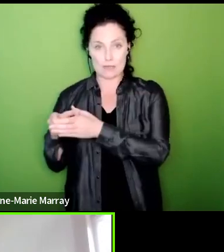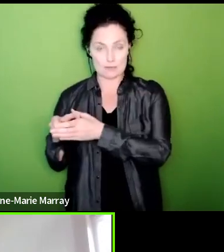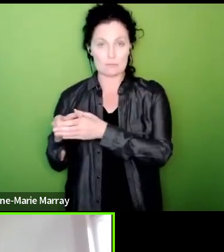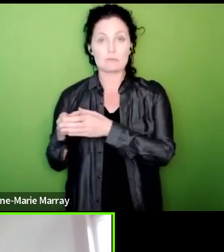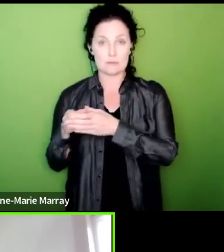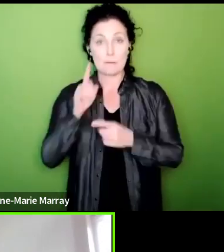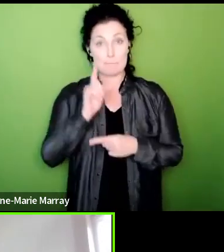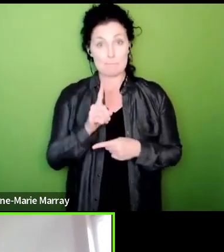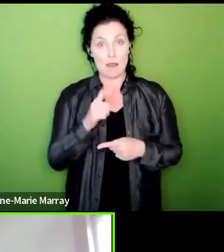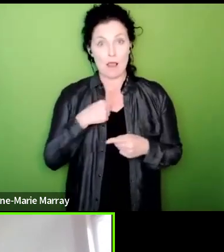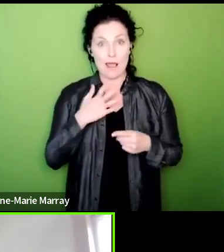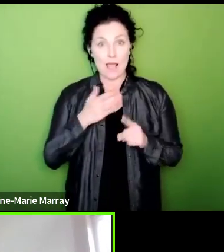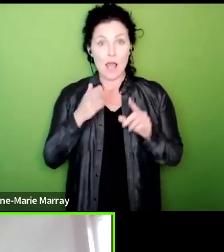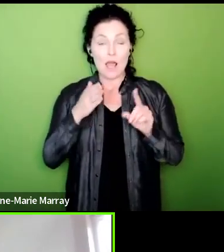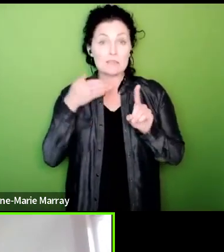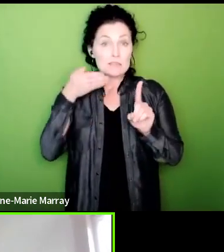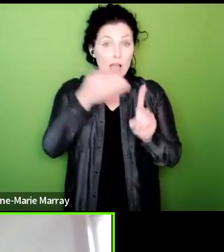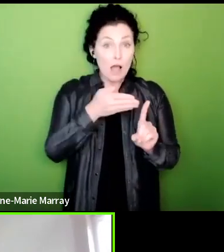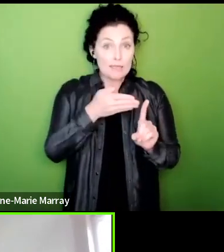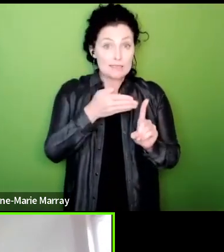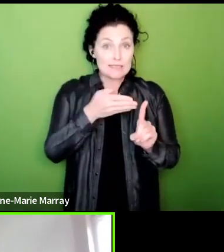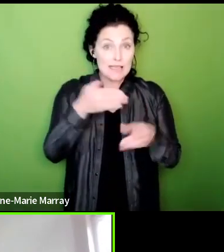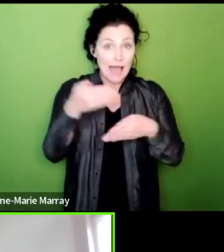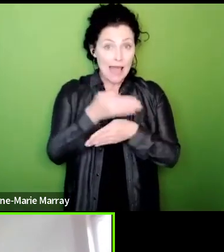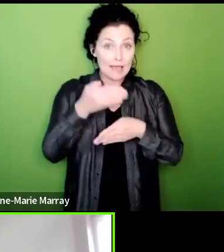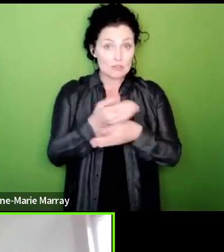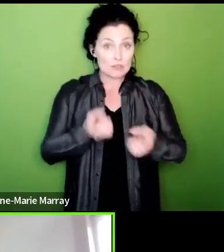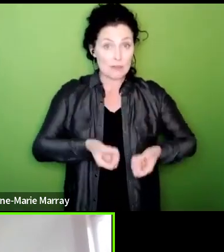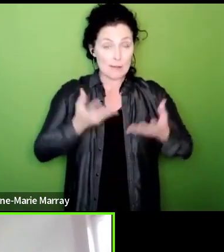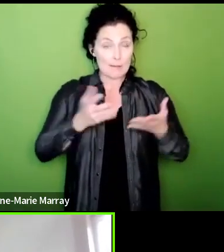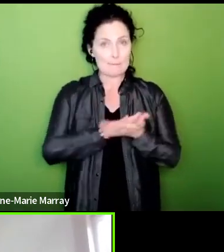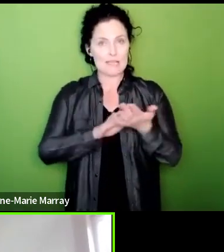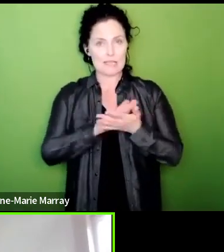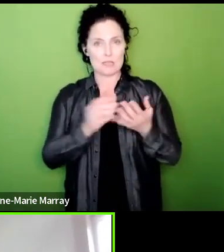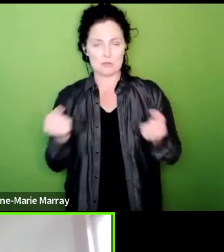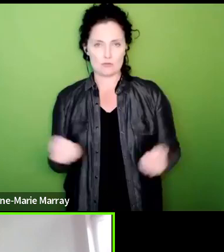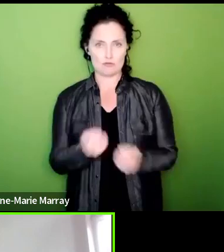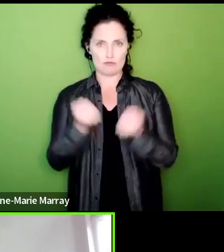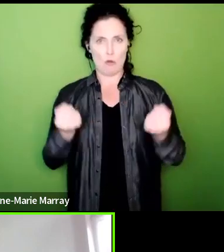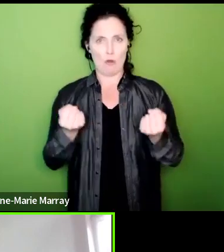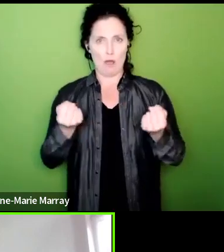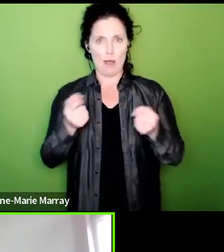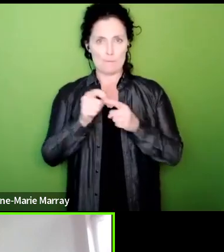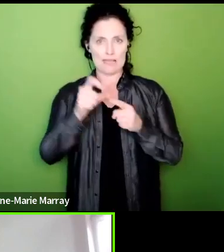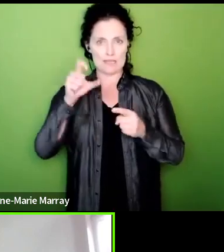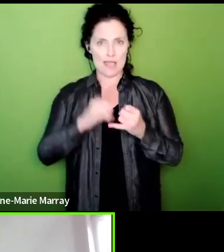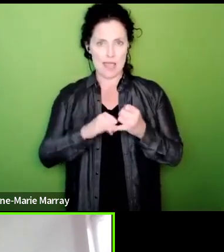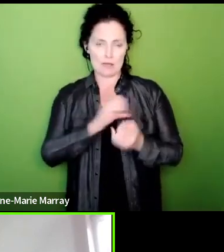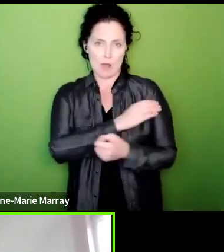is to make us stronger within PCS stronger within our regions and Nations but also action that looks